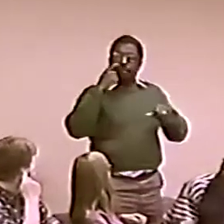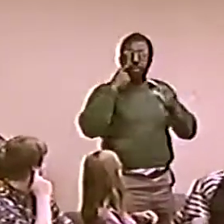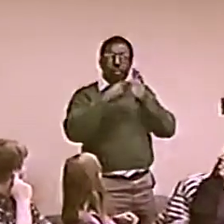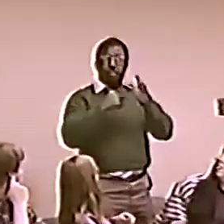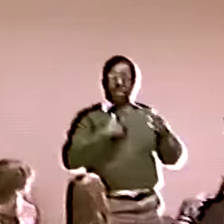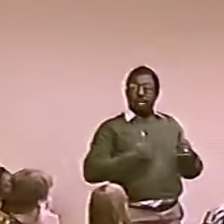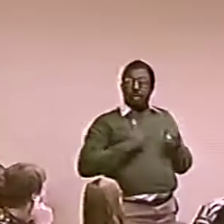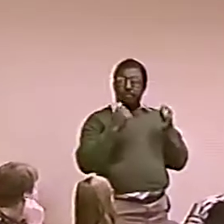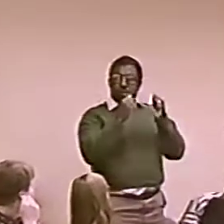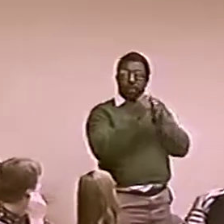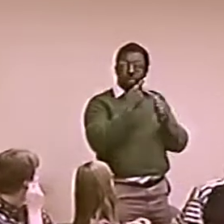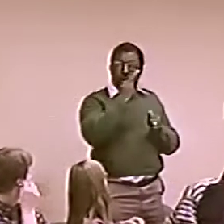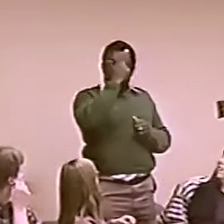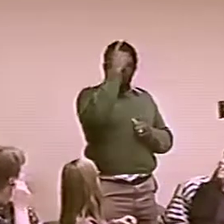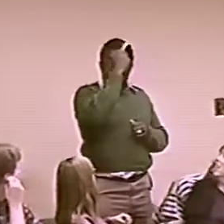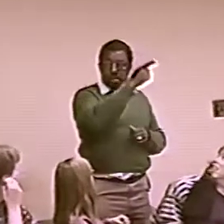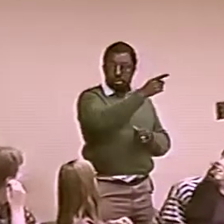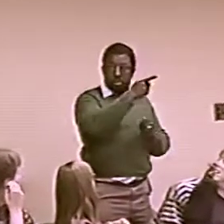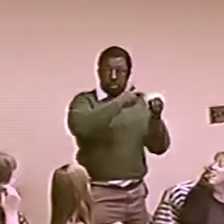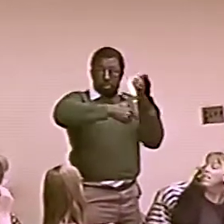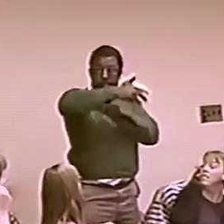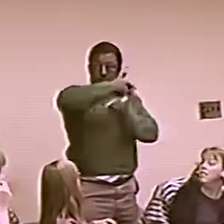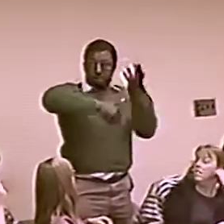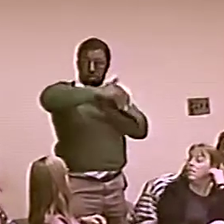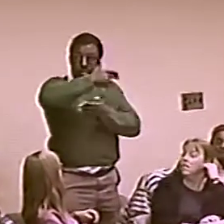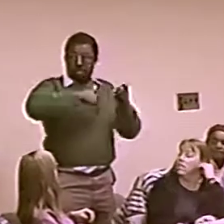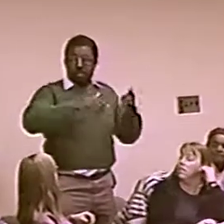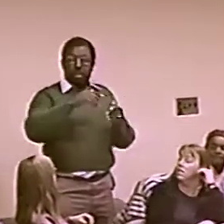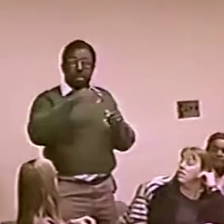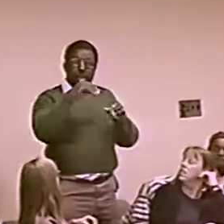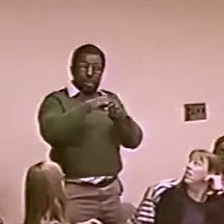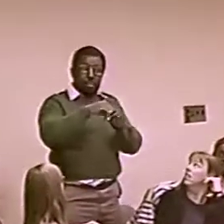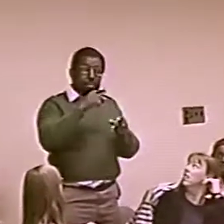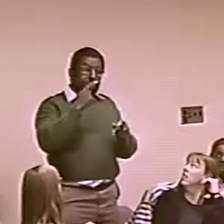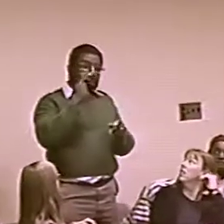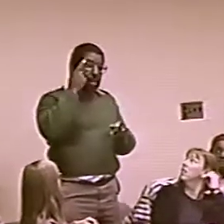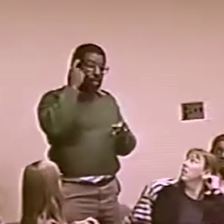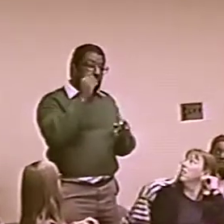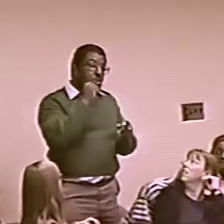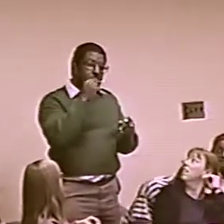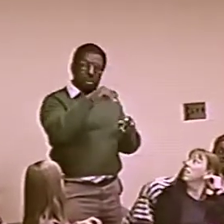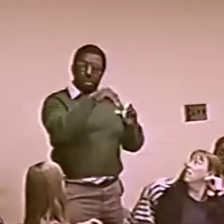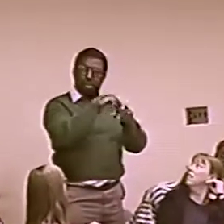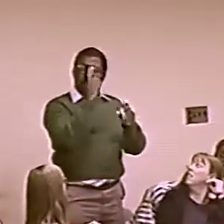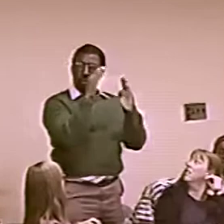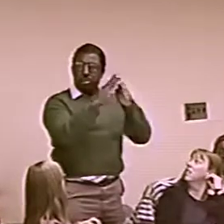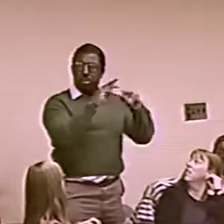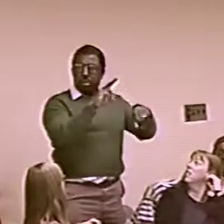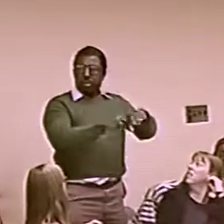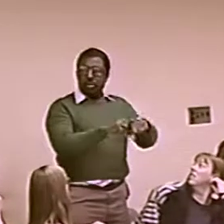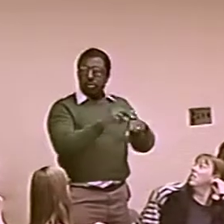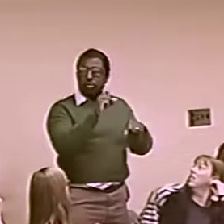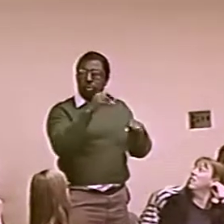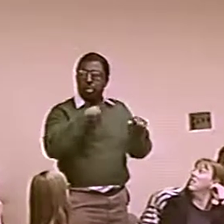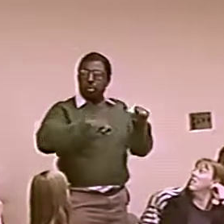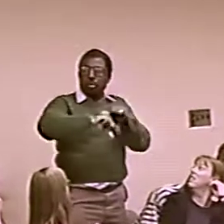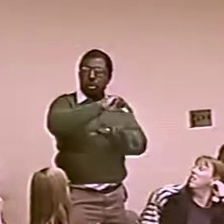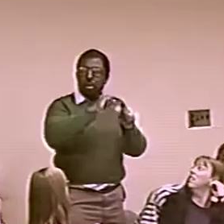IT REALLY DEPENDS ON THE INDIVIDUAL THAT HE WOULD HAVE PERFECTED IT. THEN THEY ADDED IN A DORM, AND I'D HANG AROUND A LOT